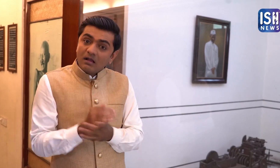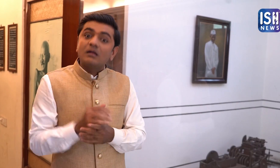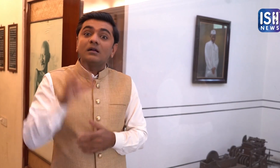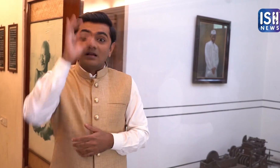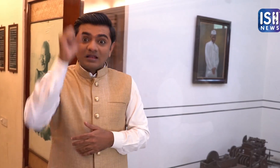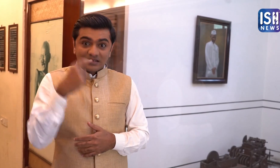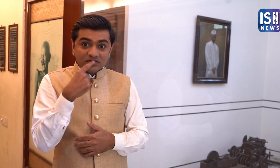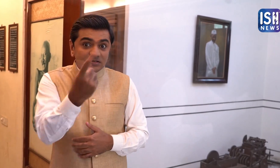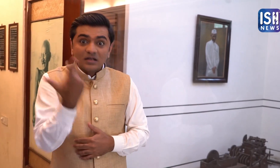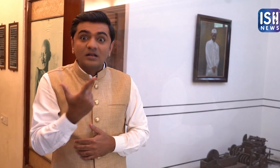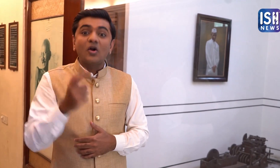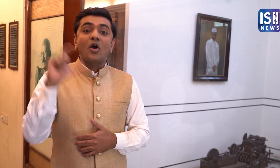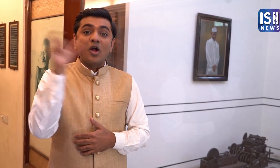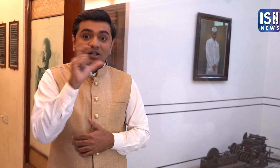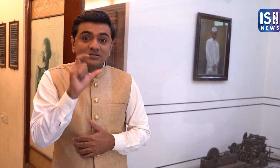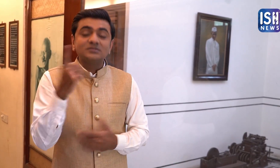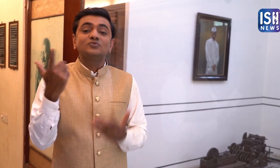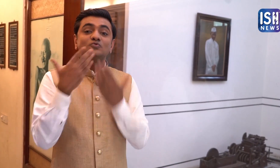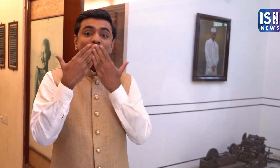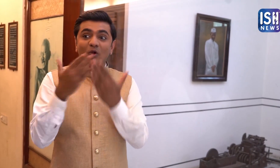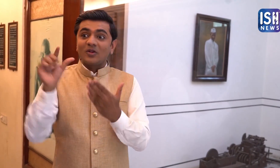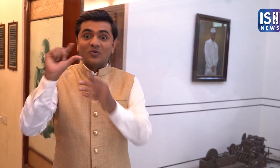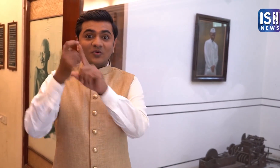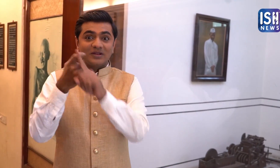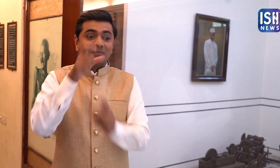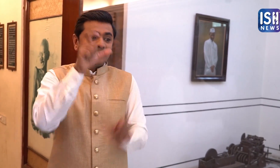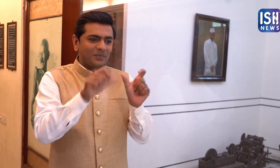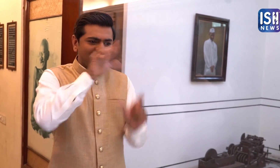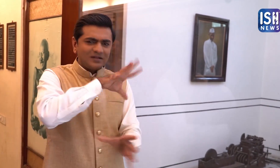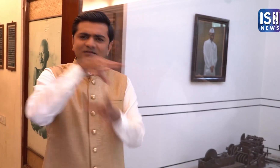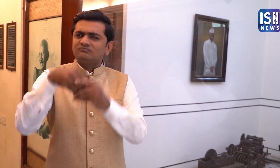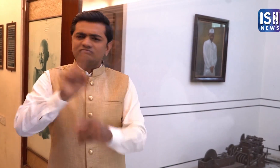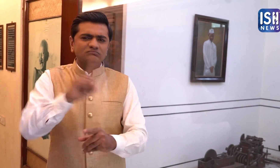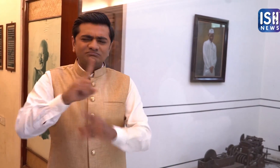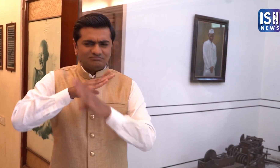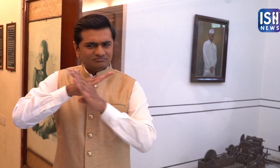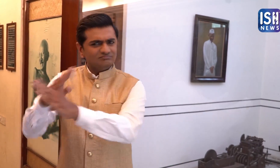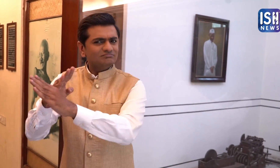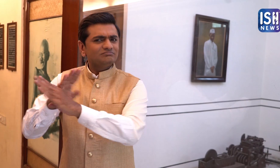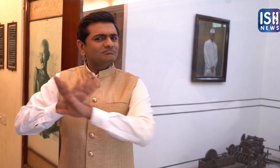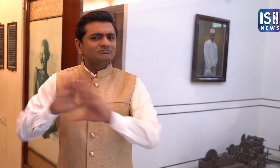He said that people must boycott British schools and colleges